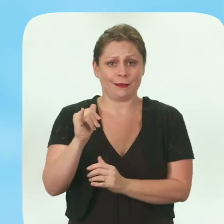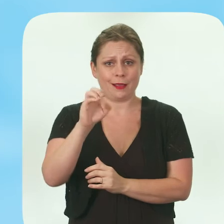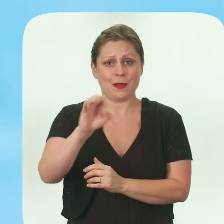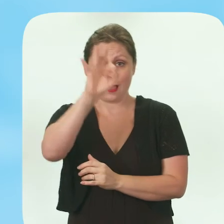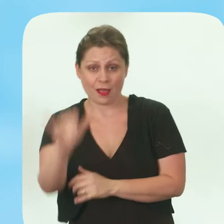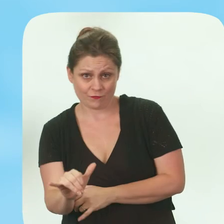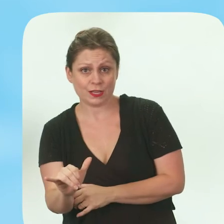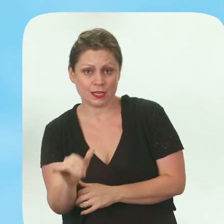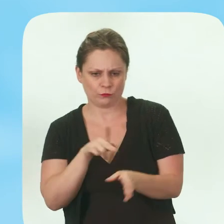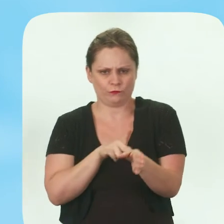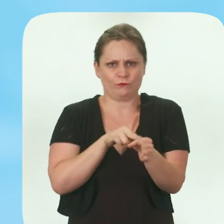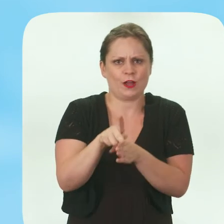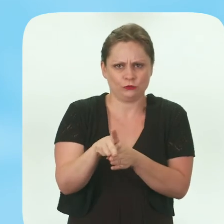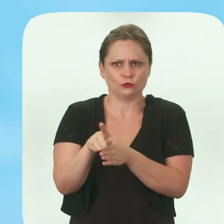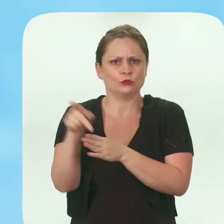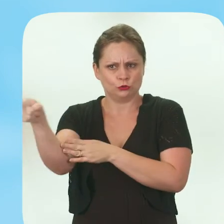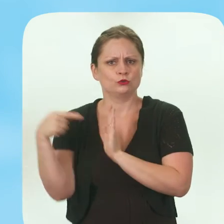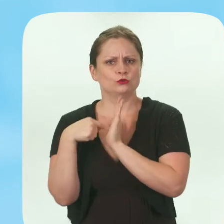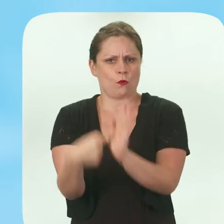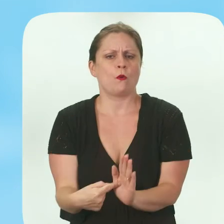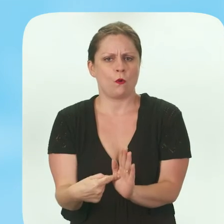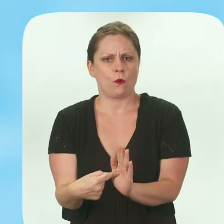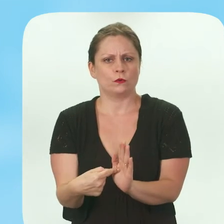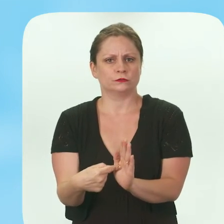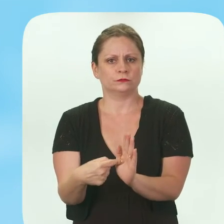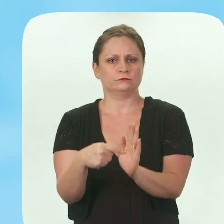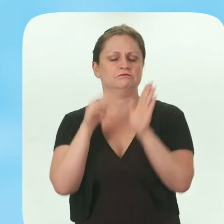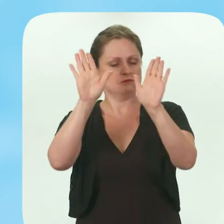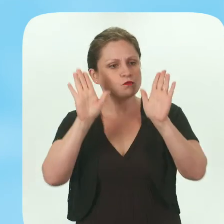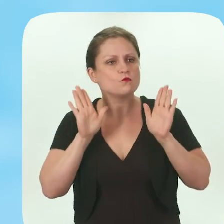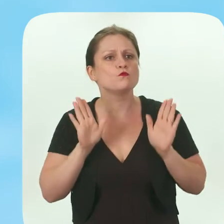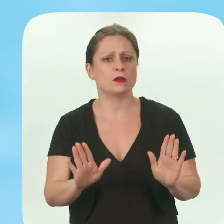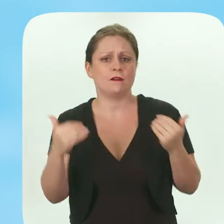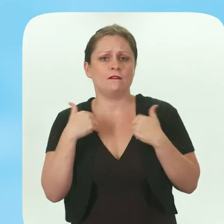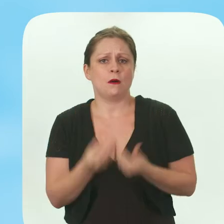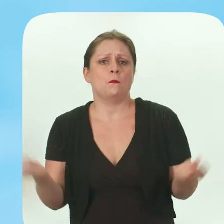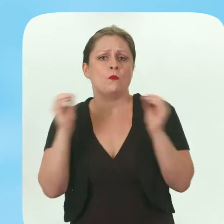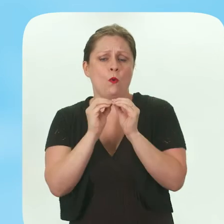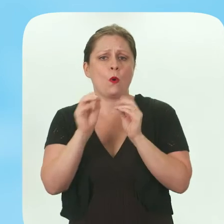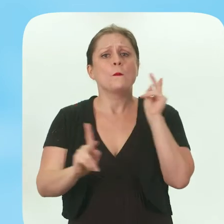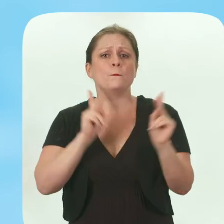that Effy participates, the professionalism that she shows, it would be absolutely fantastic to have more people